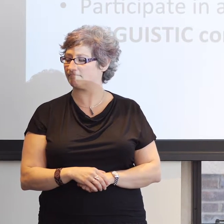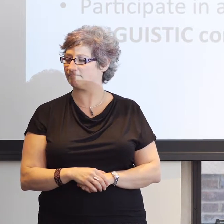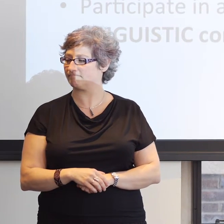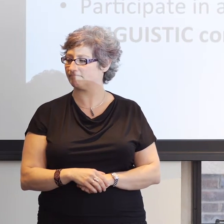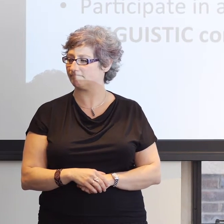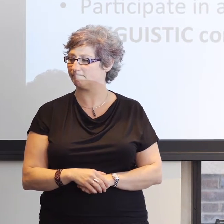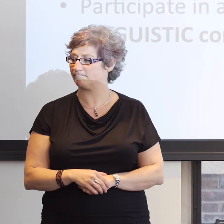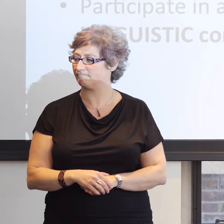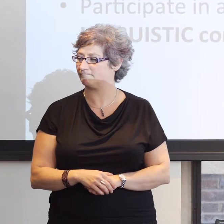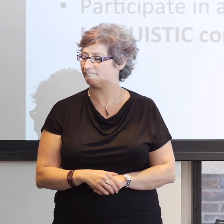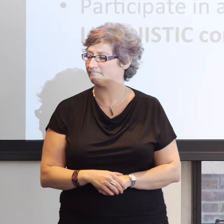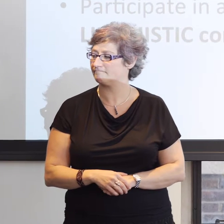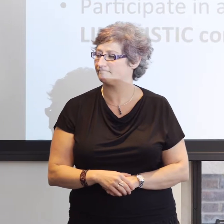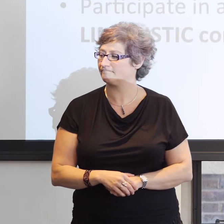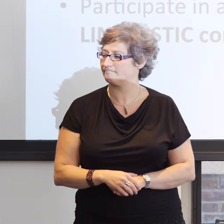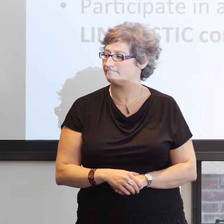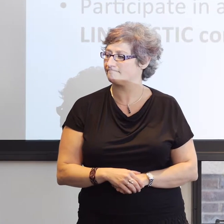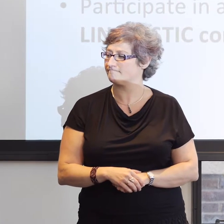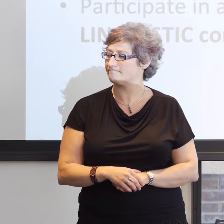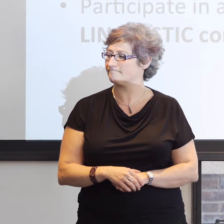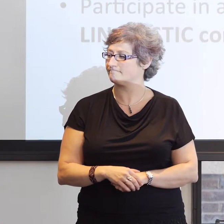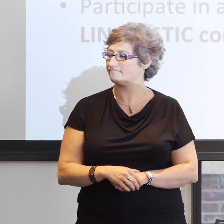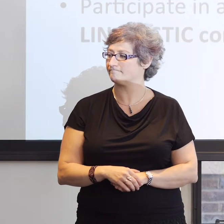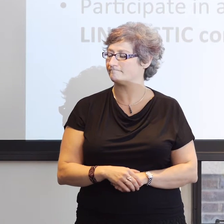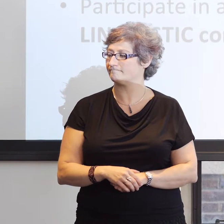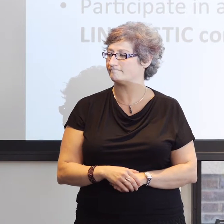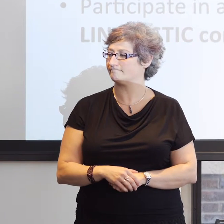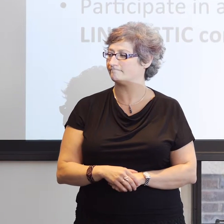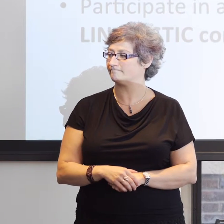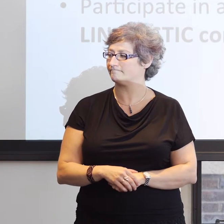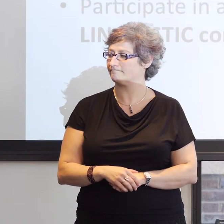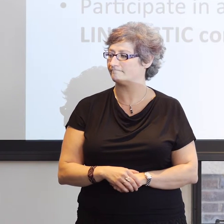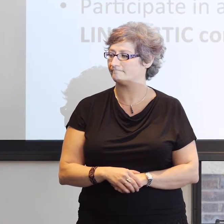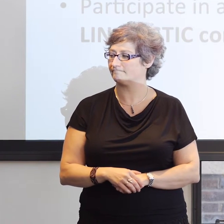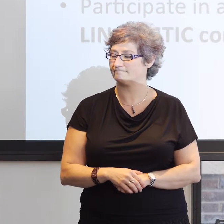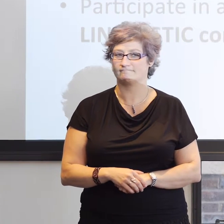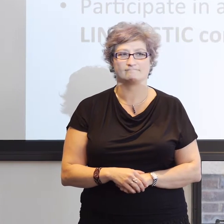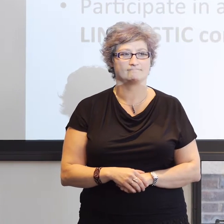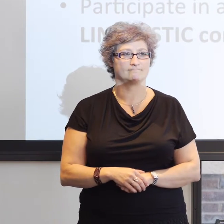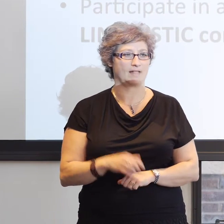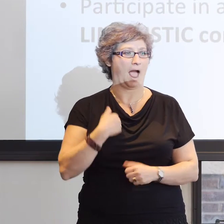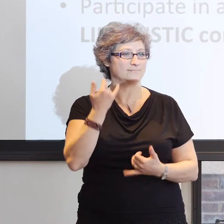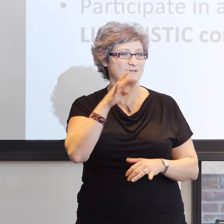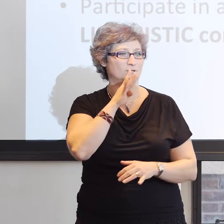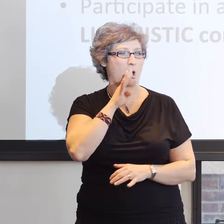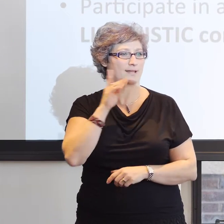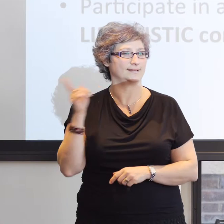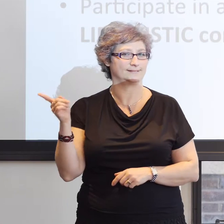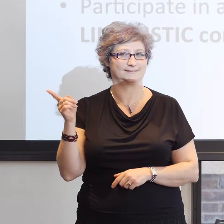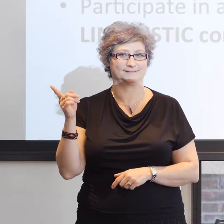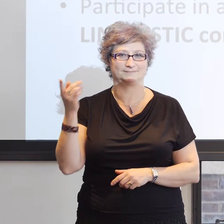the study of adult home signer's who continue using a homesign system into adulthood